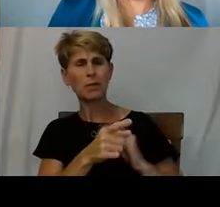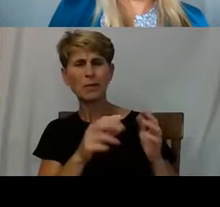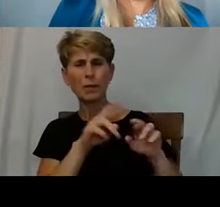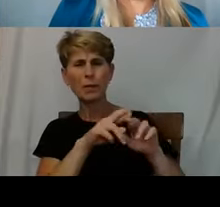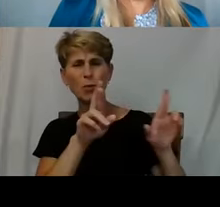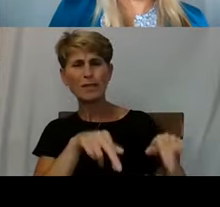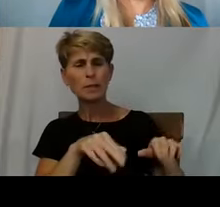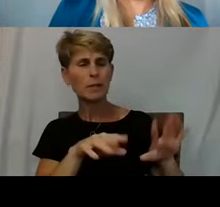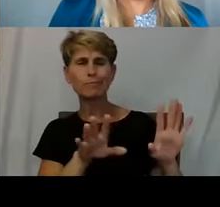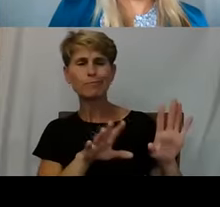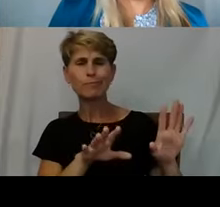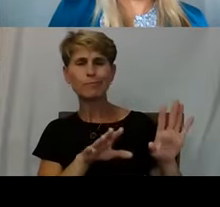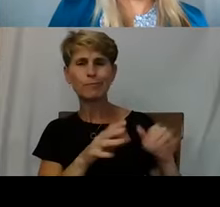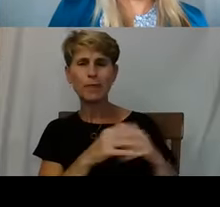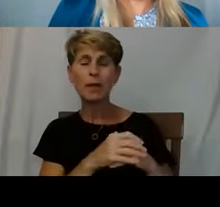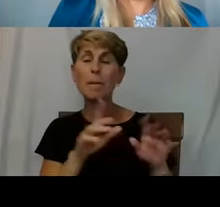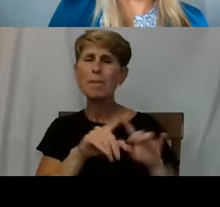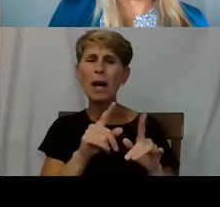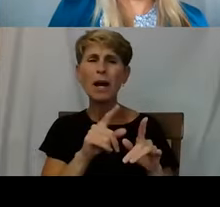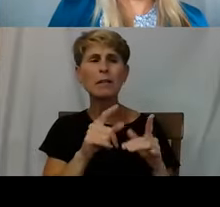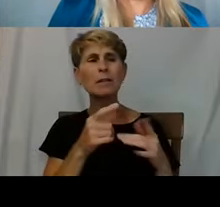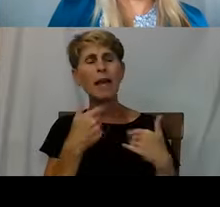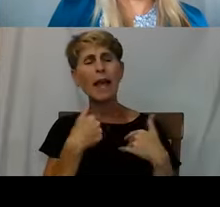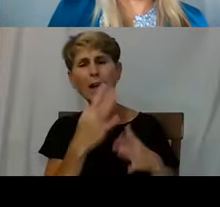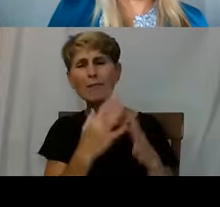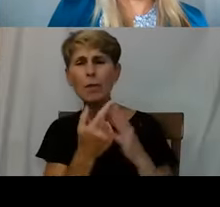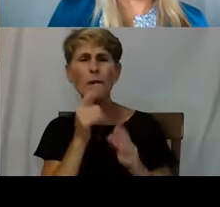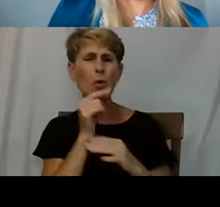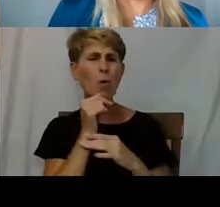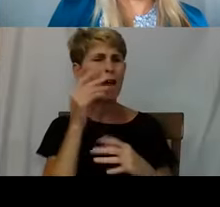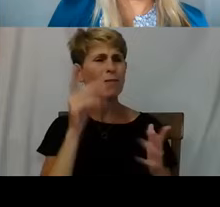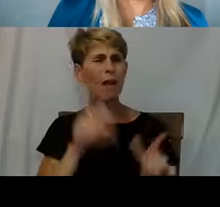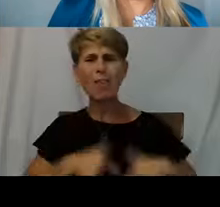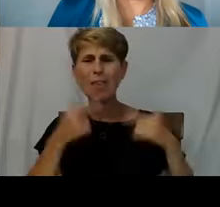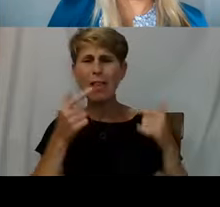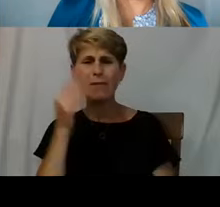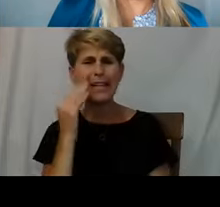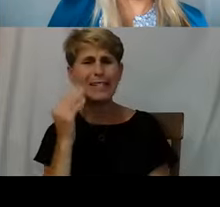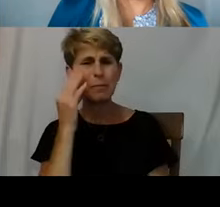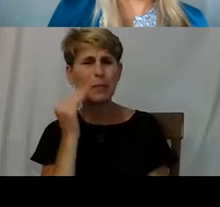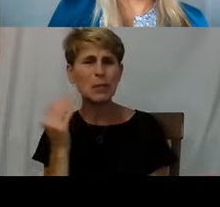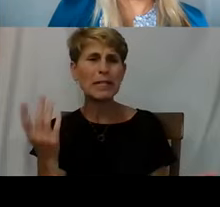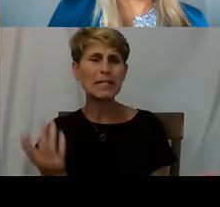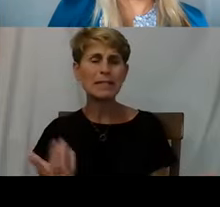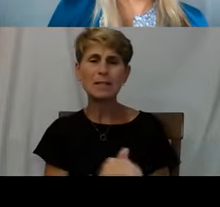who gives you life experience and even says. Well, like I said I worked in the county